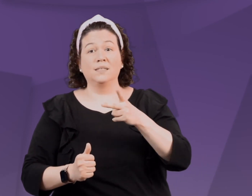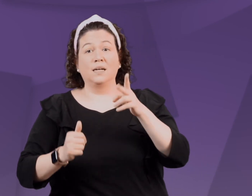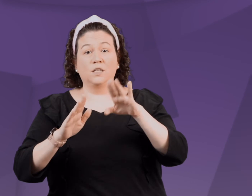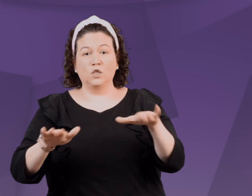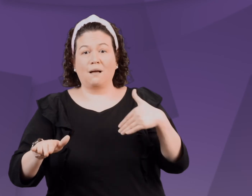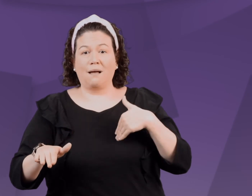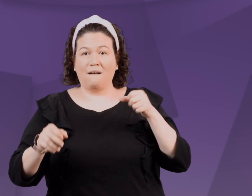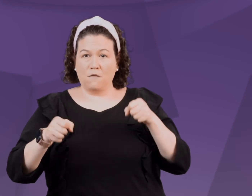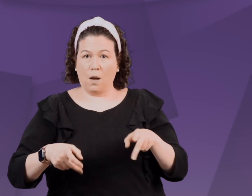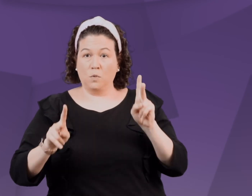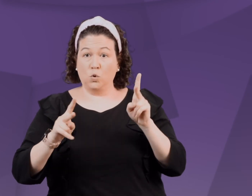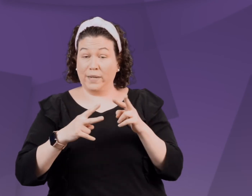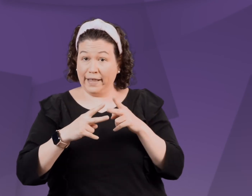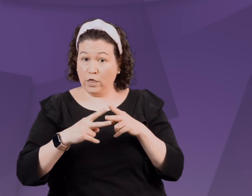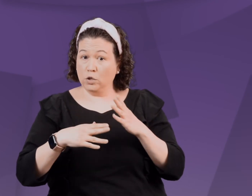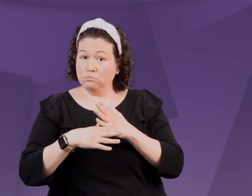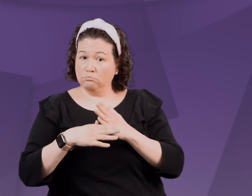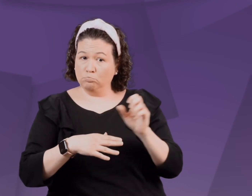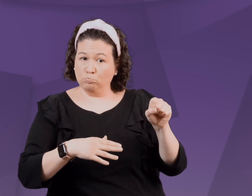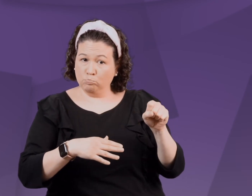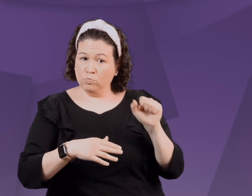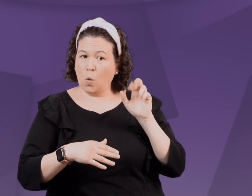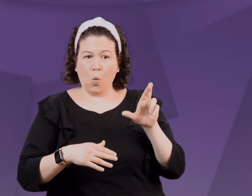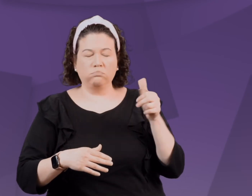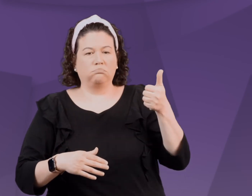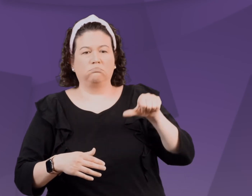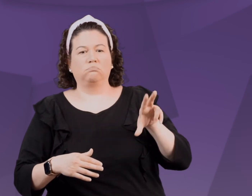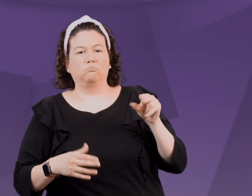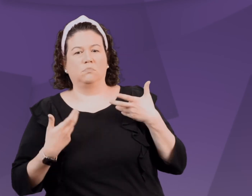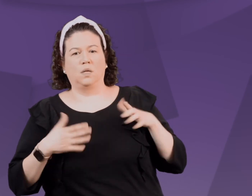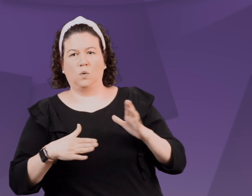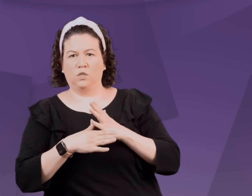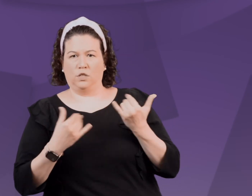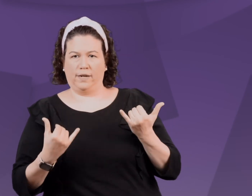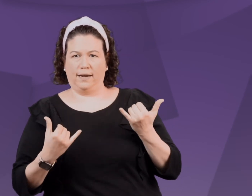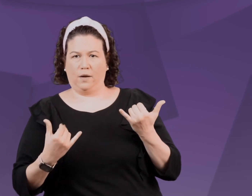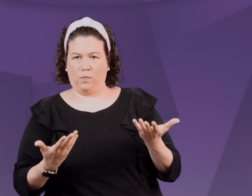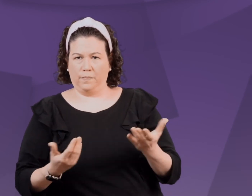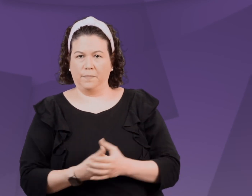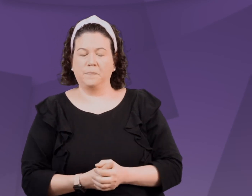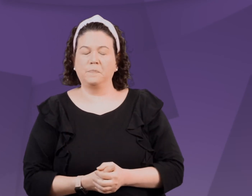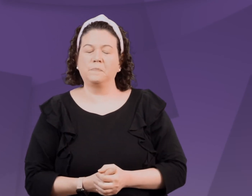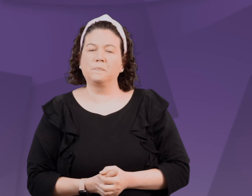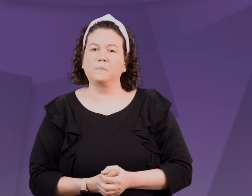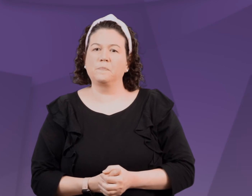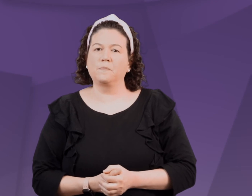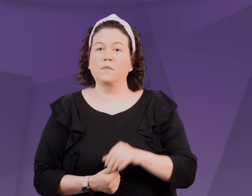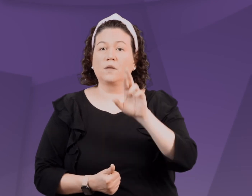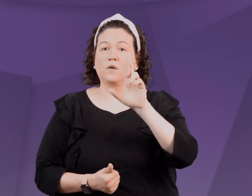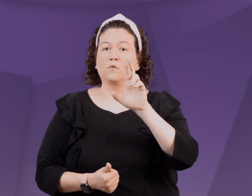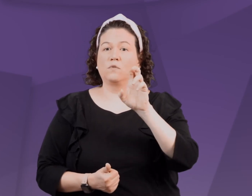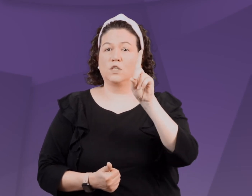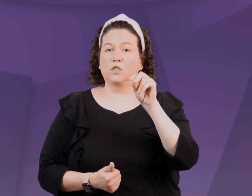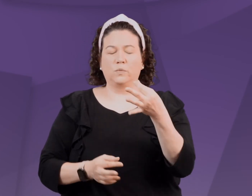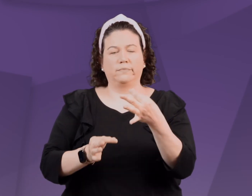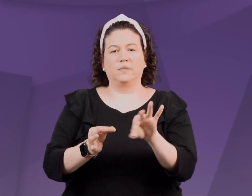And the second child now has a chance to share or to deny the request to share.